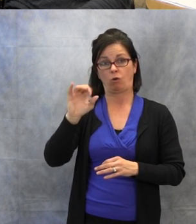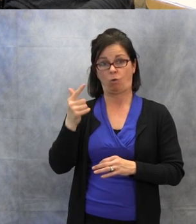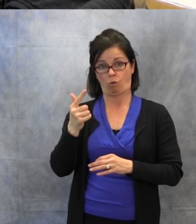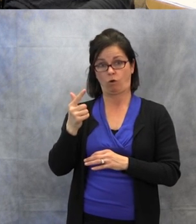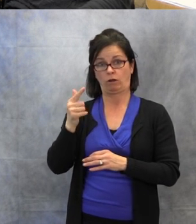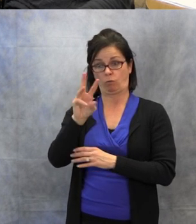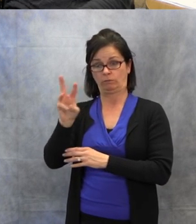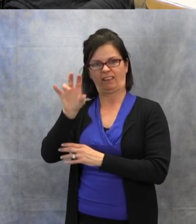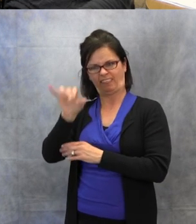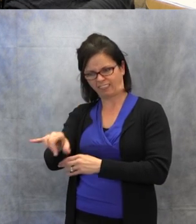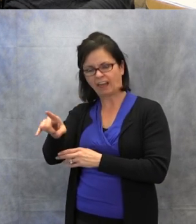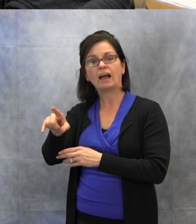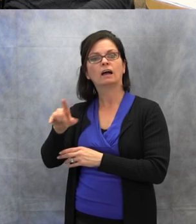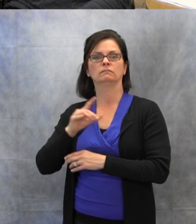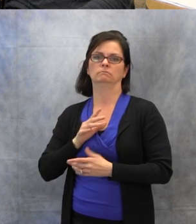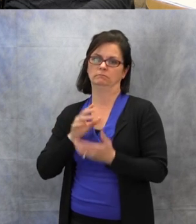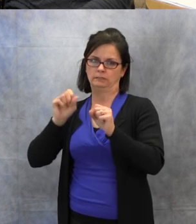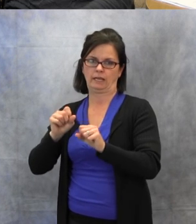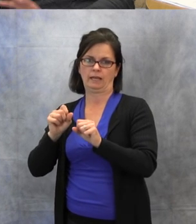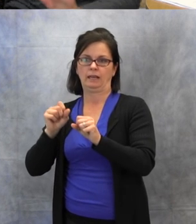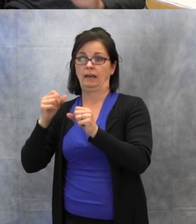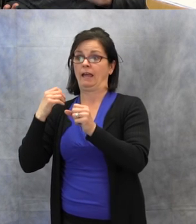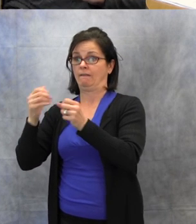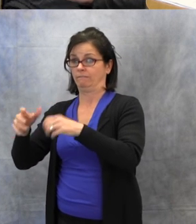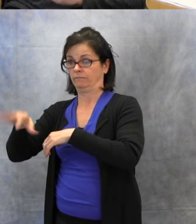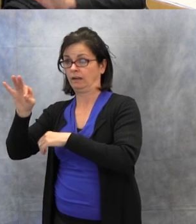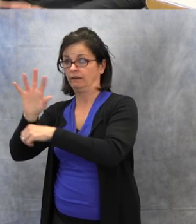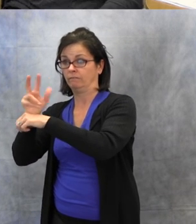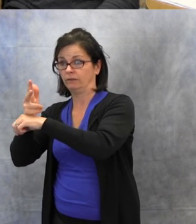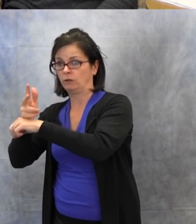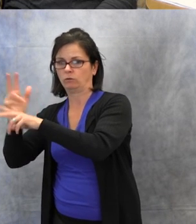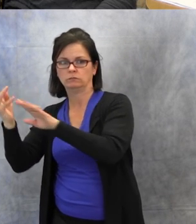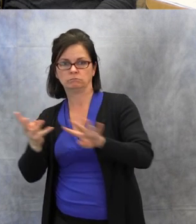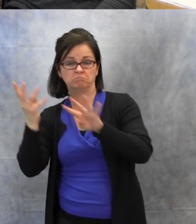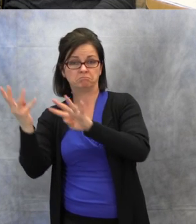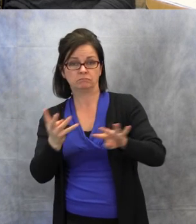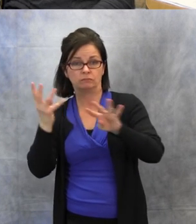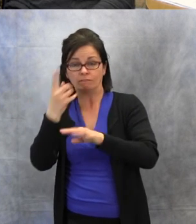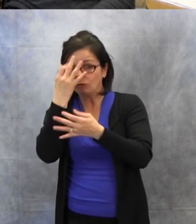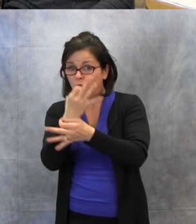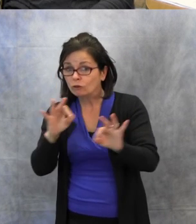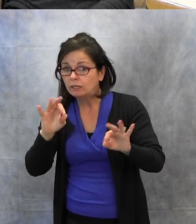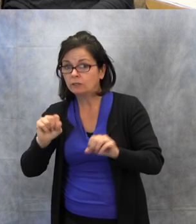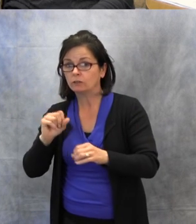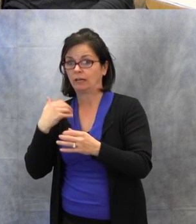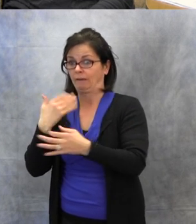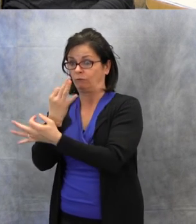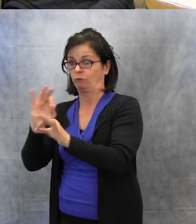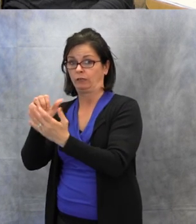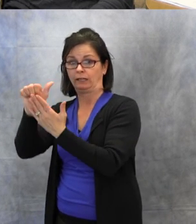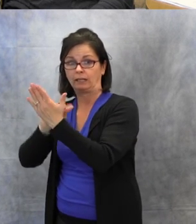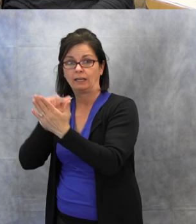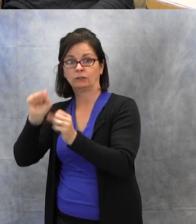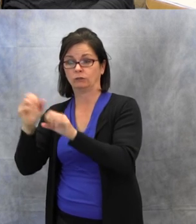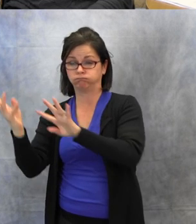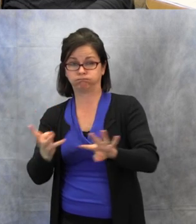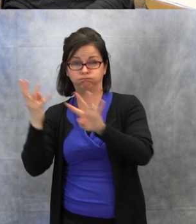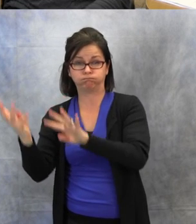to stream videos for free. You can set up a free account and get captioned videos on all sorts of subjects